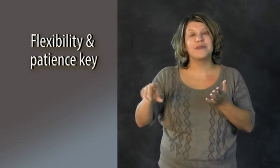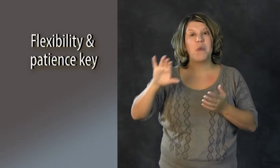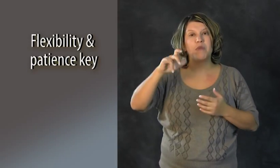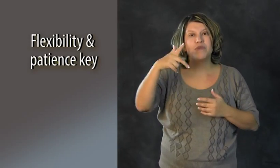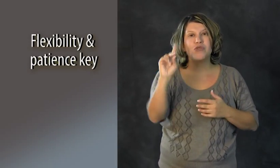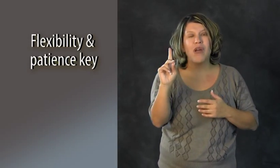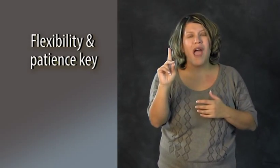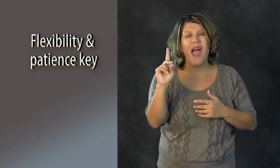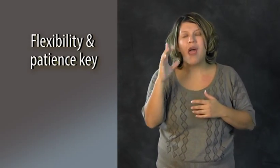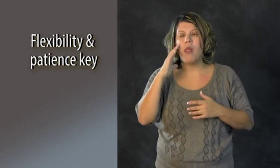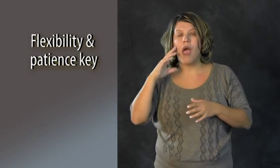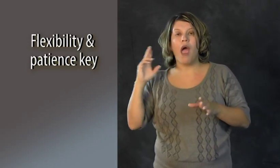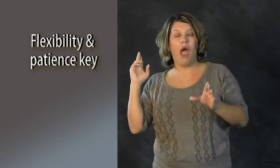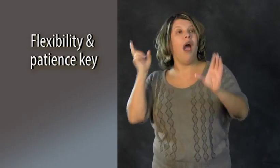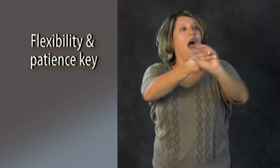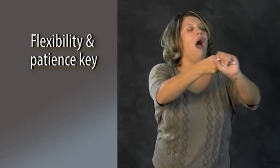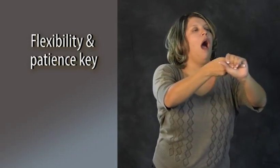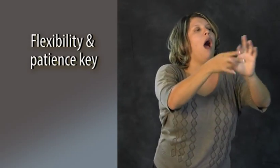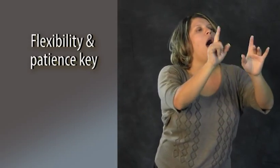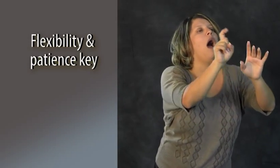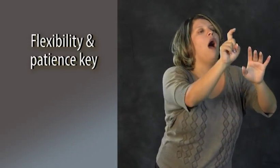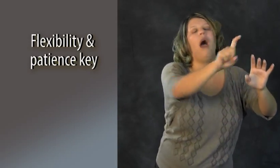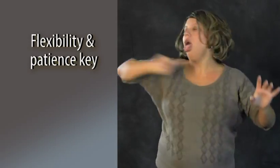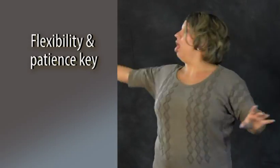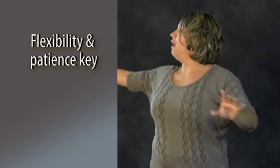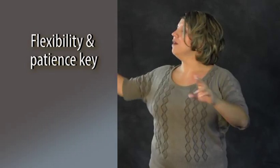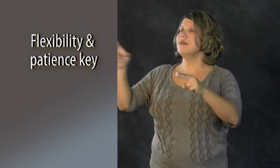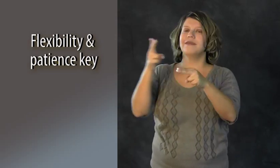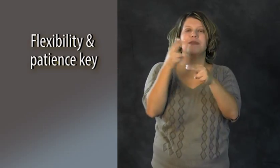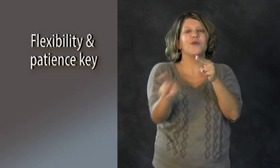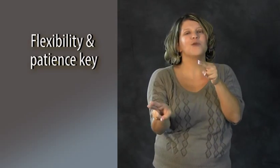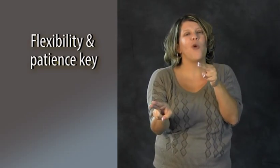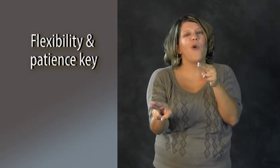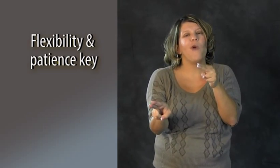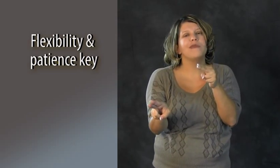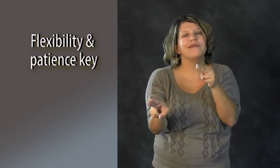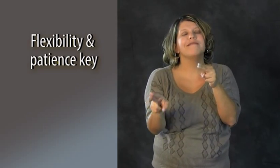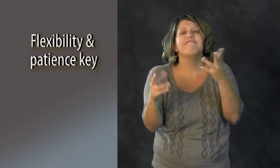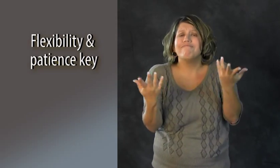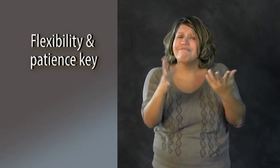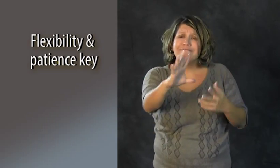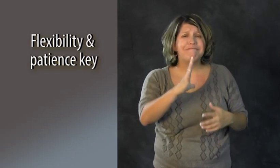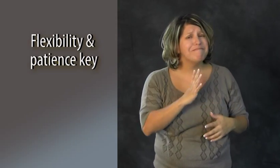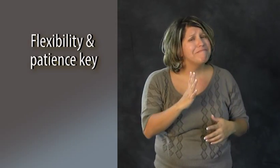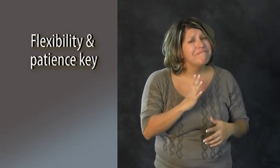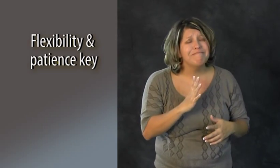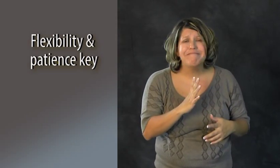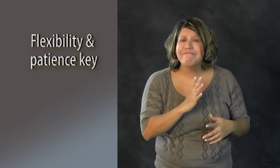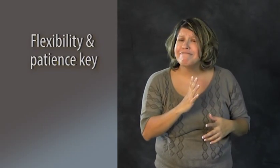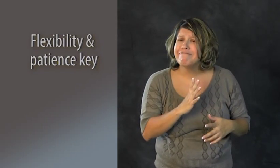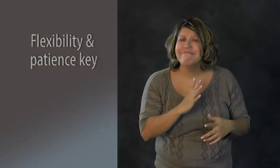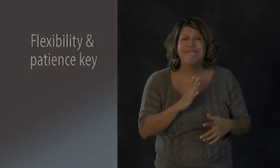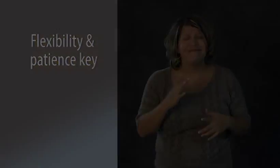Please be patient, because sometimes the child will want to participate and then take off with a short attention span which is quite alright.